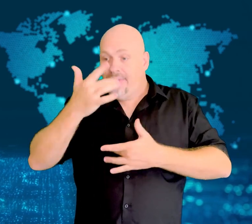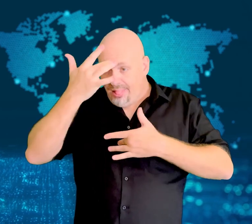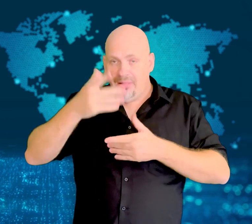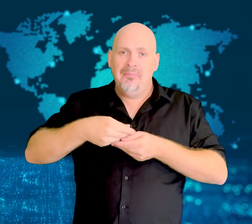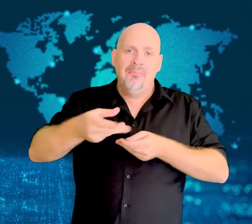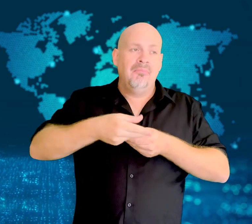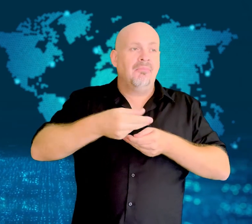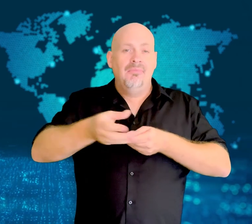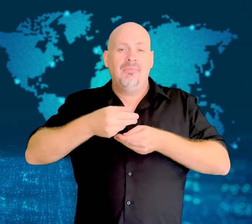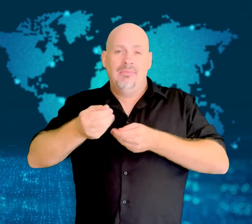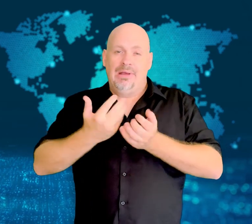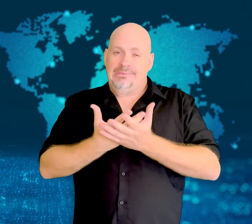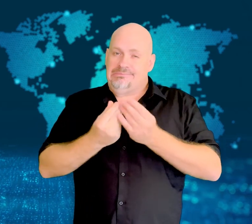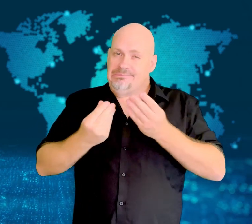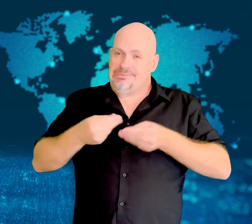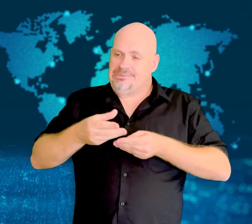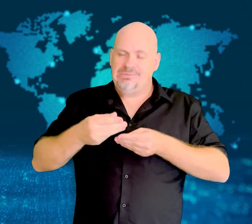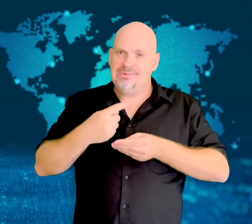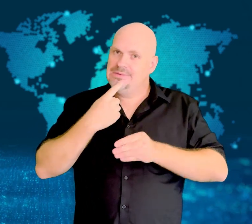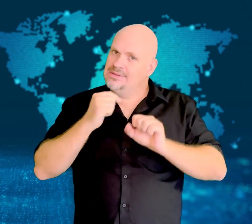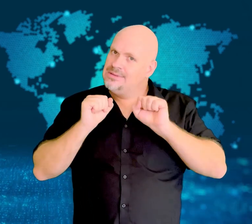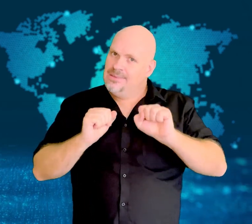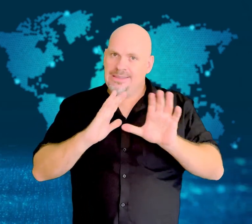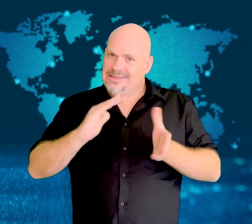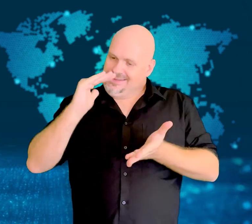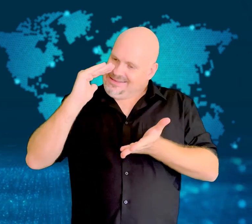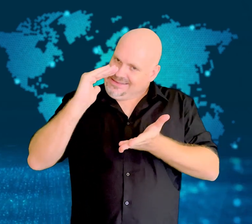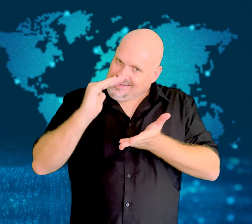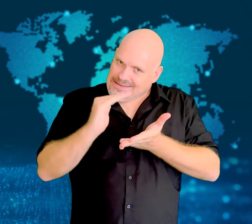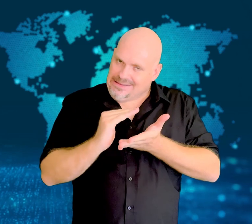prescribed antibiotics indiscriminately.